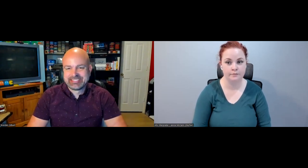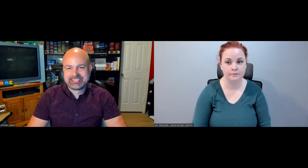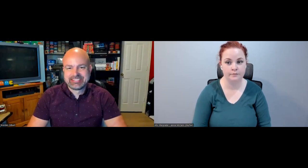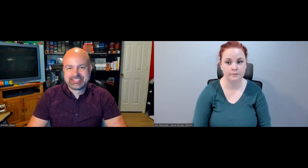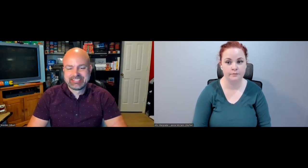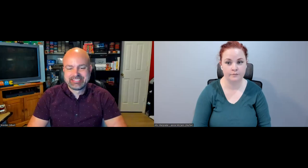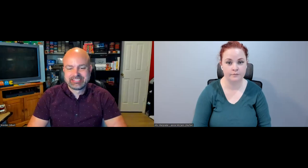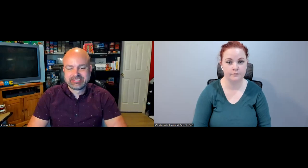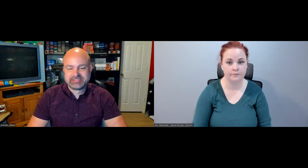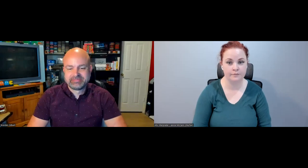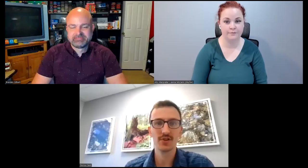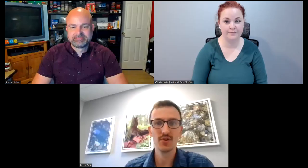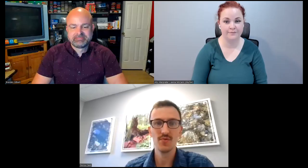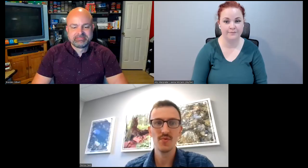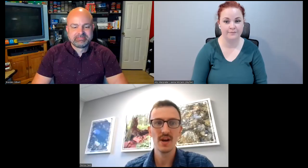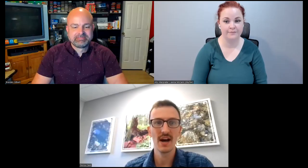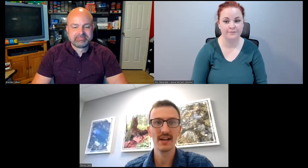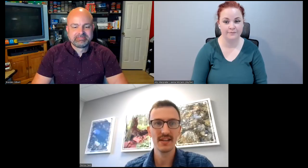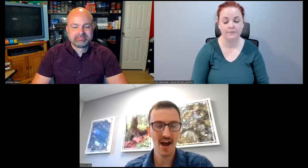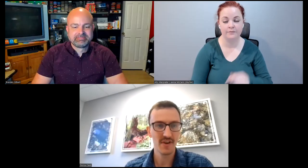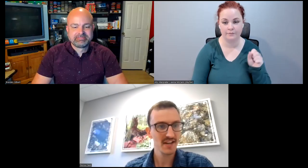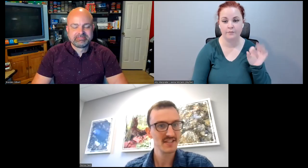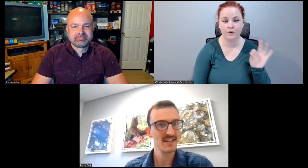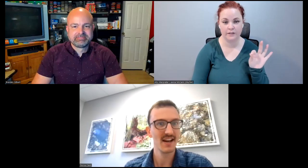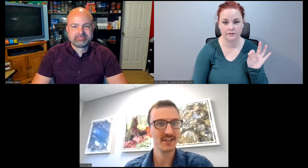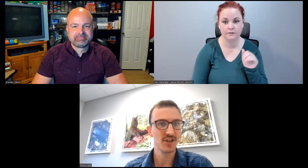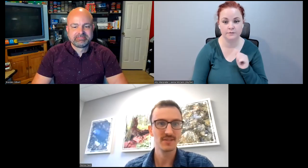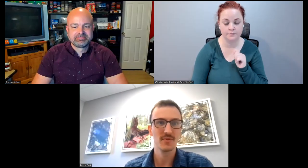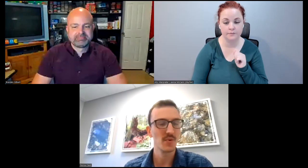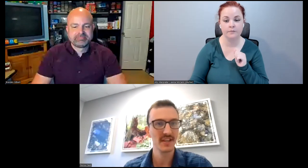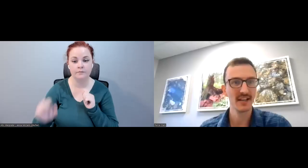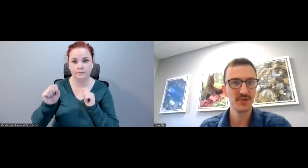would like to pass it to Yao next to share some work he's